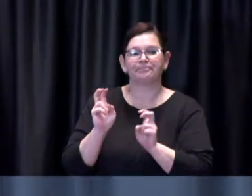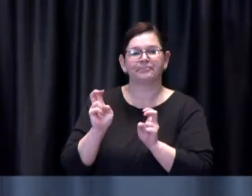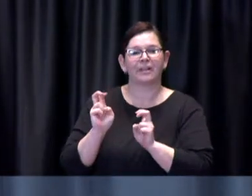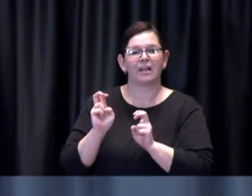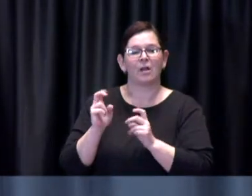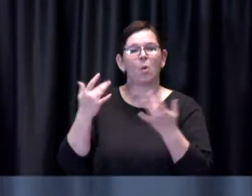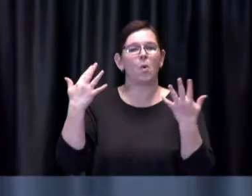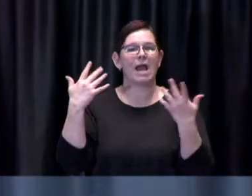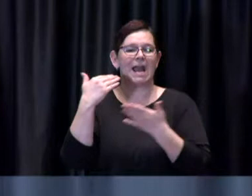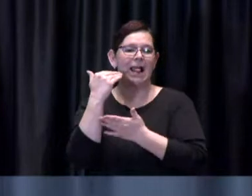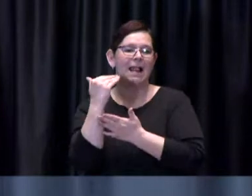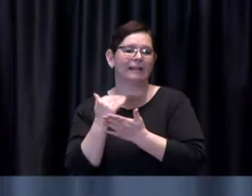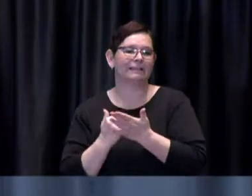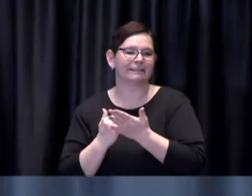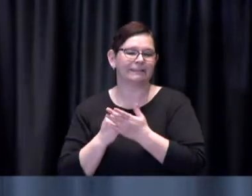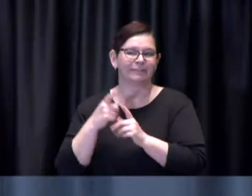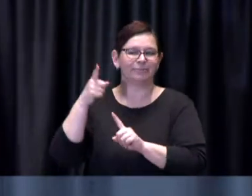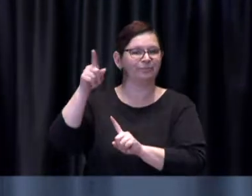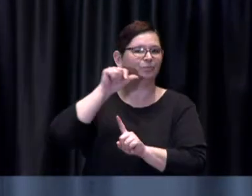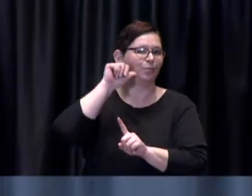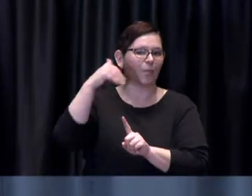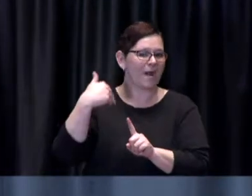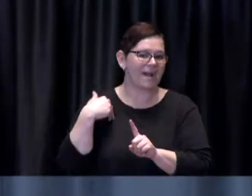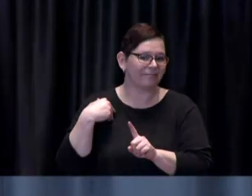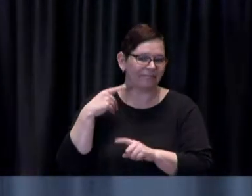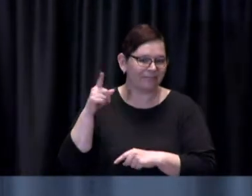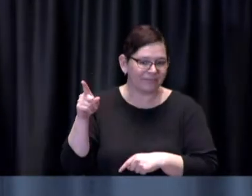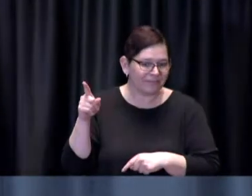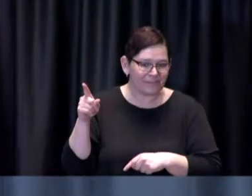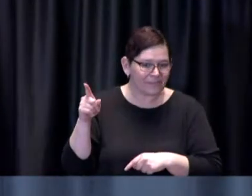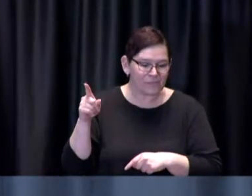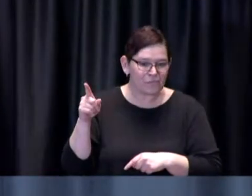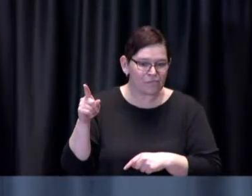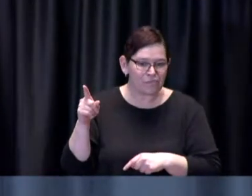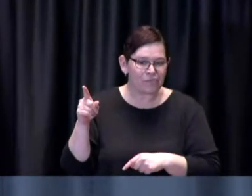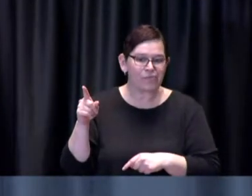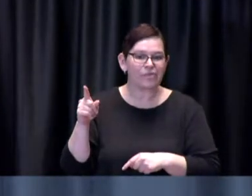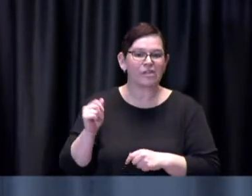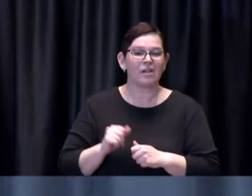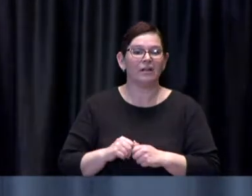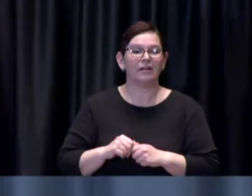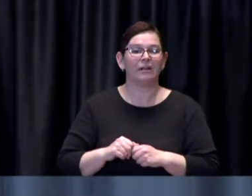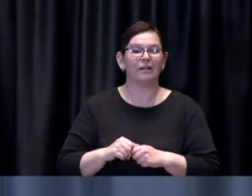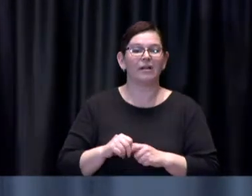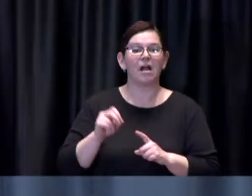functionality so not something that we can simply turn on but having said that as has been the case